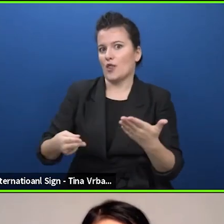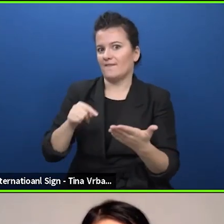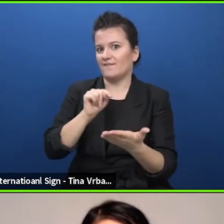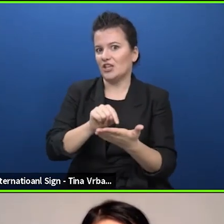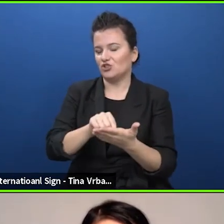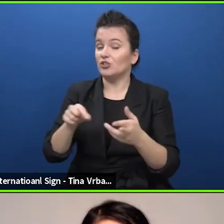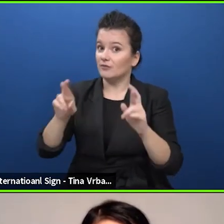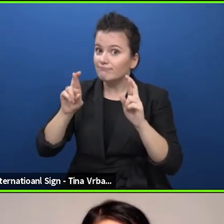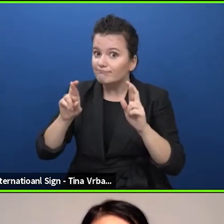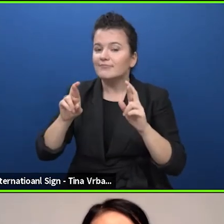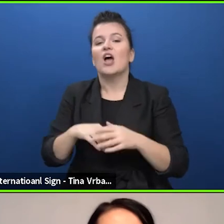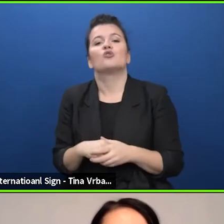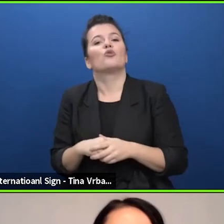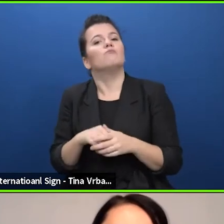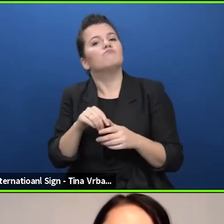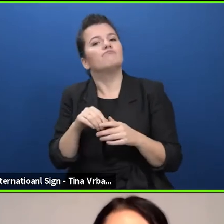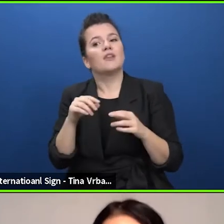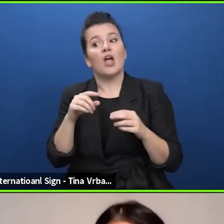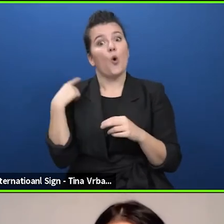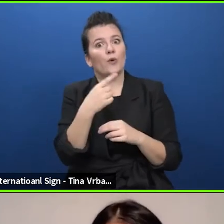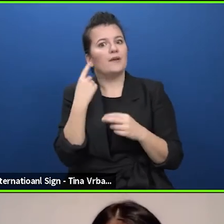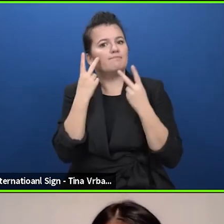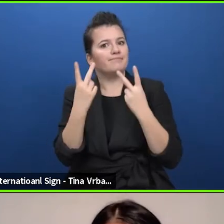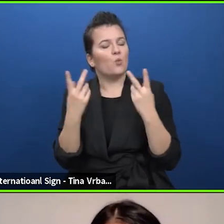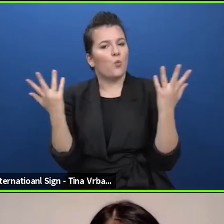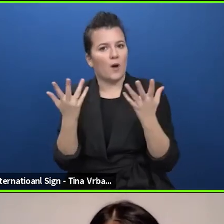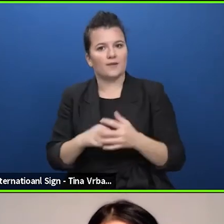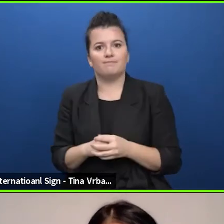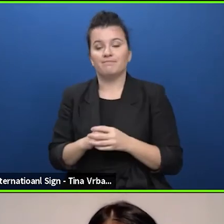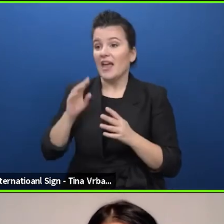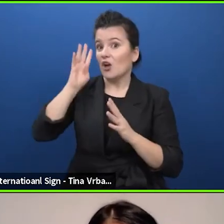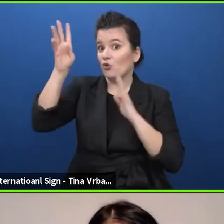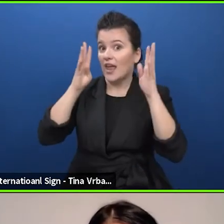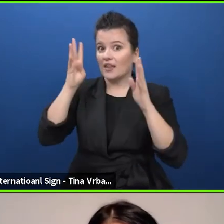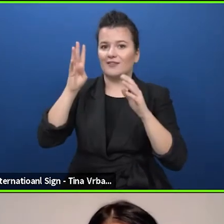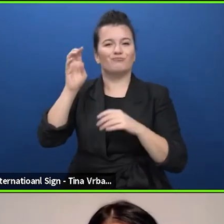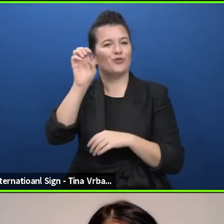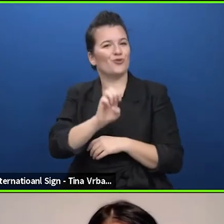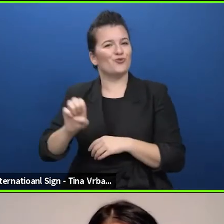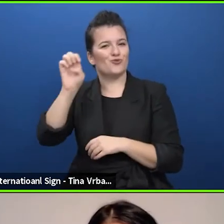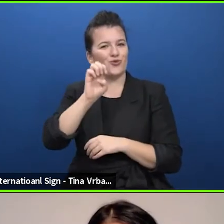that the Creative Europe programme does a lot of things for the performing arts and for the theatre